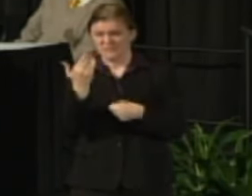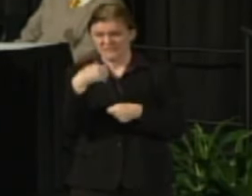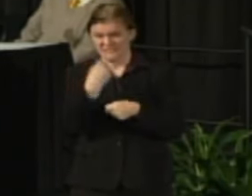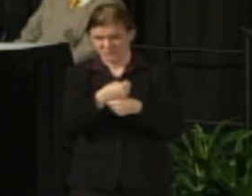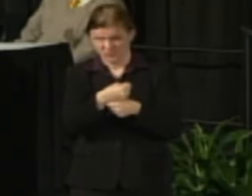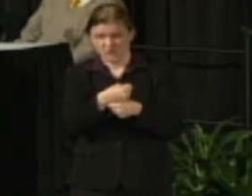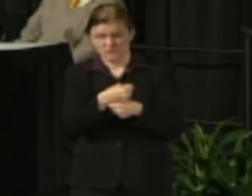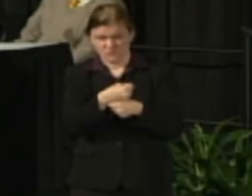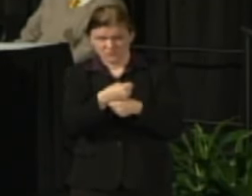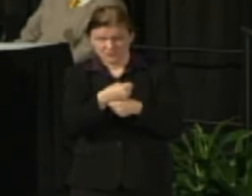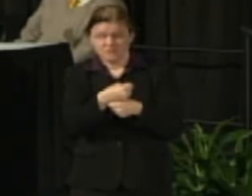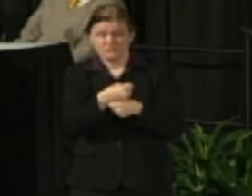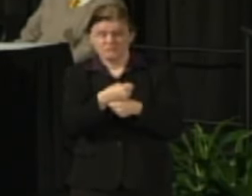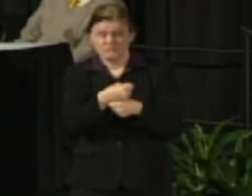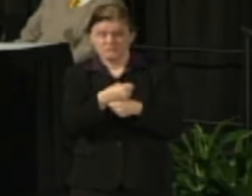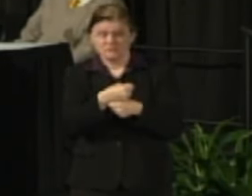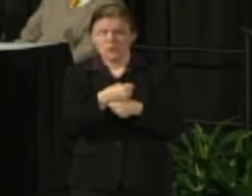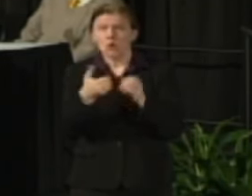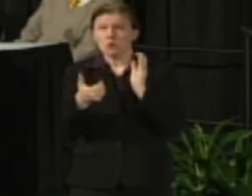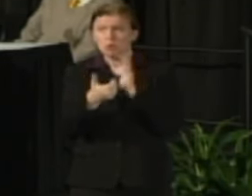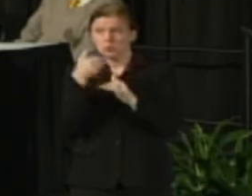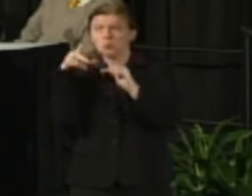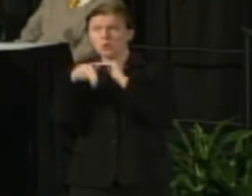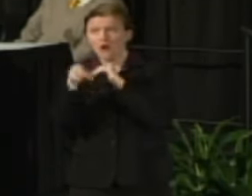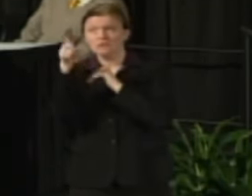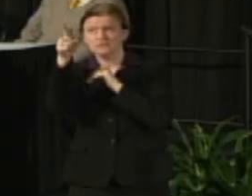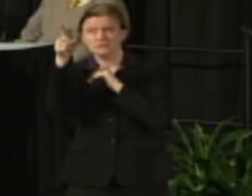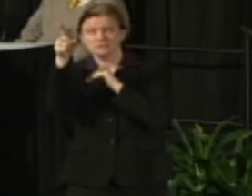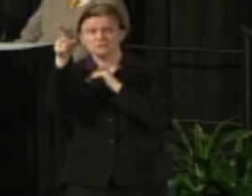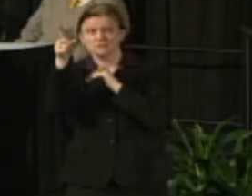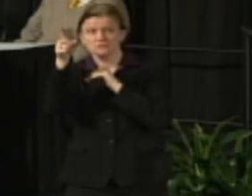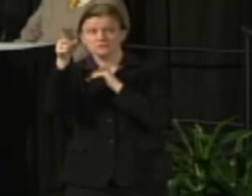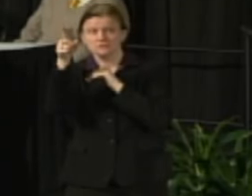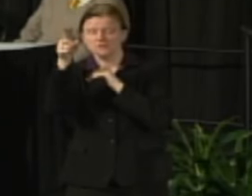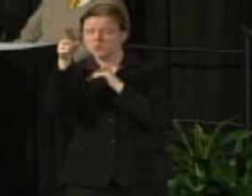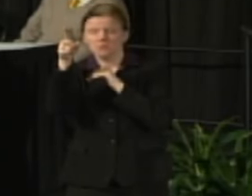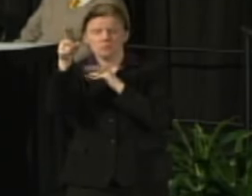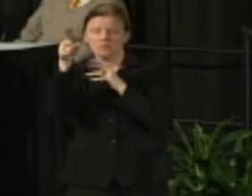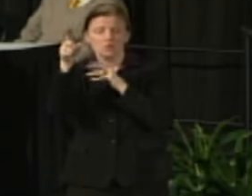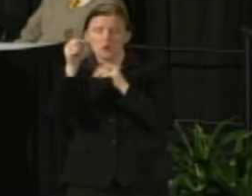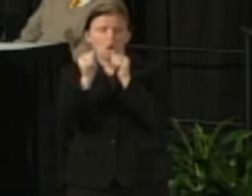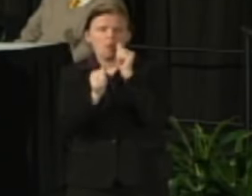The cuts that are proposed are by far larger if you think about 40 million,